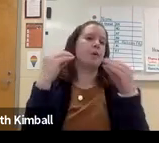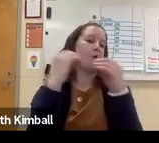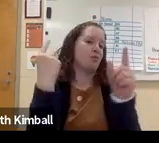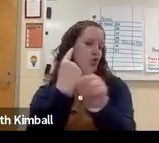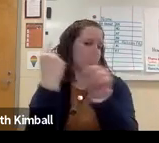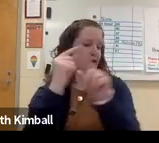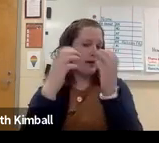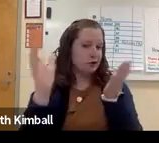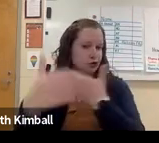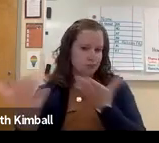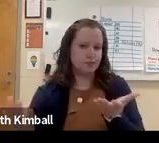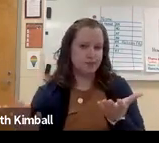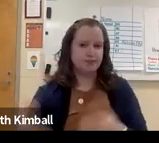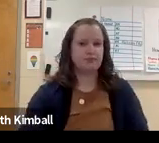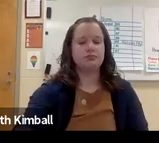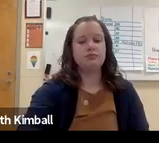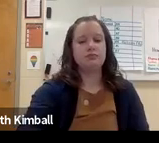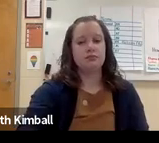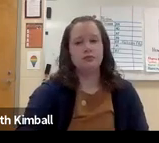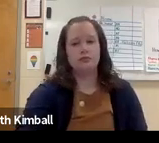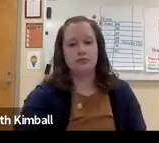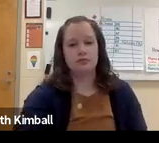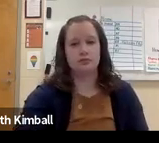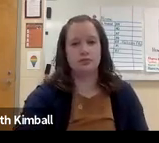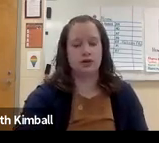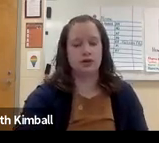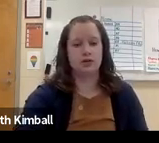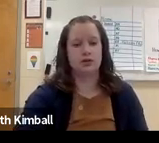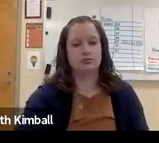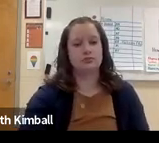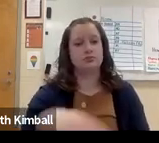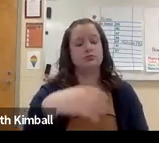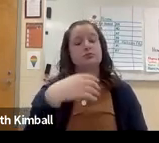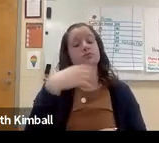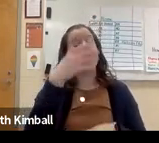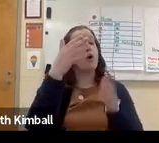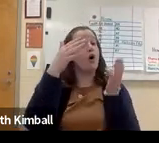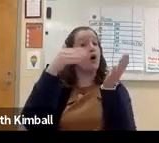that a child is struggling. And they may do some testing and determine that they fit in another classroom.